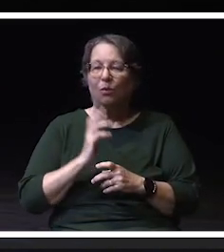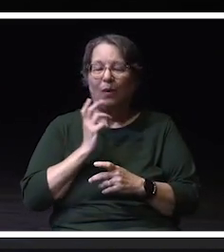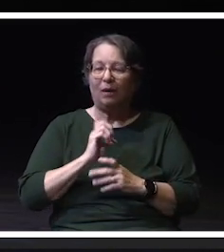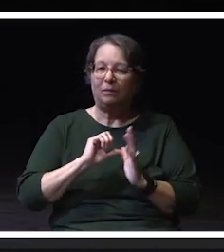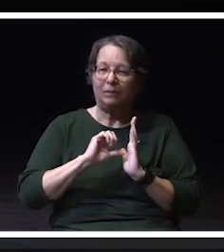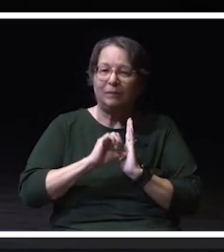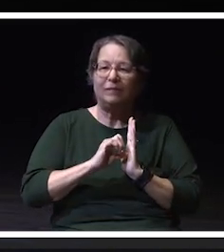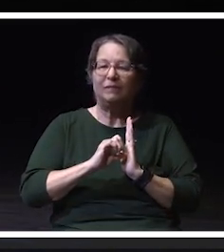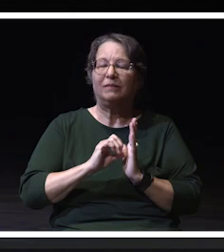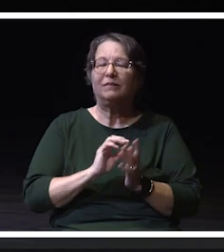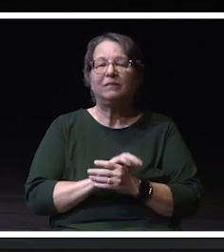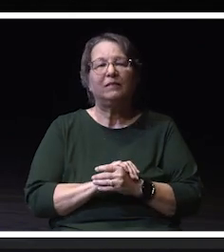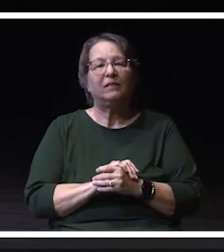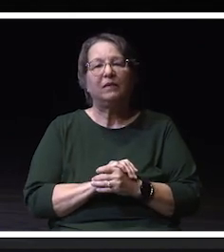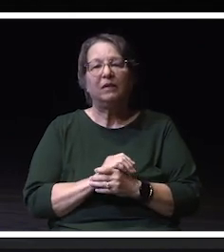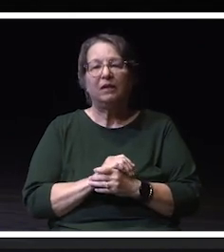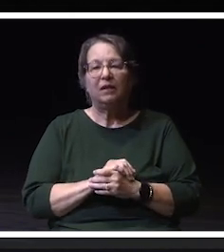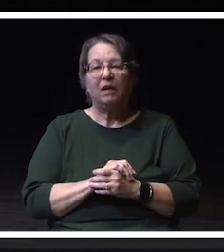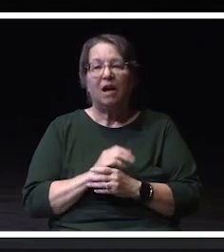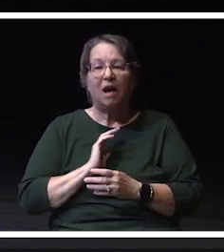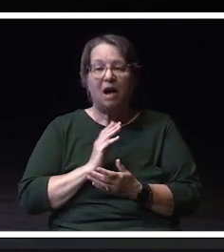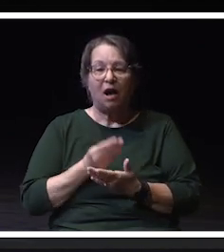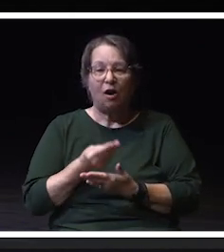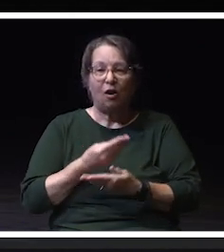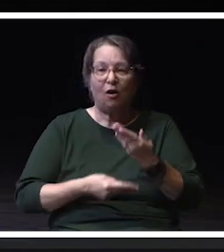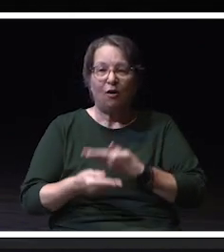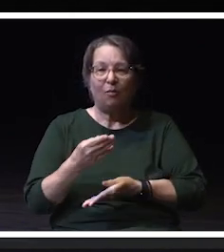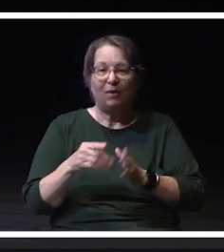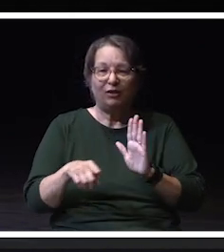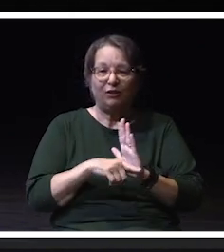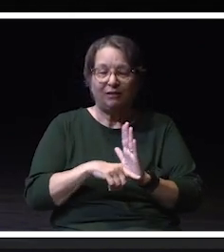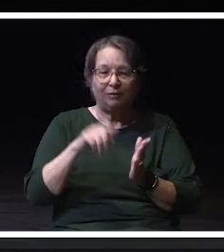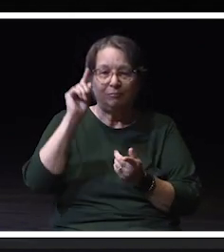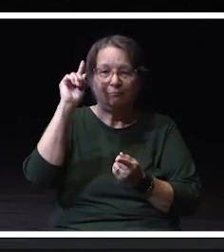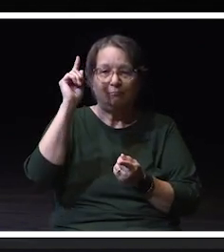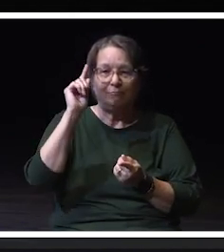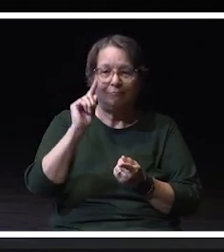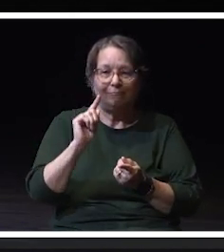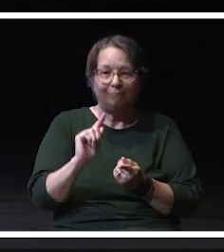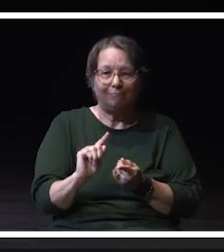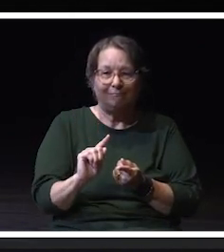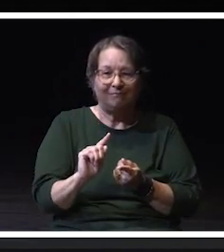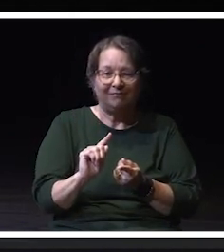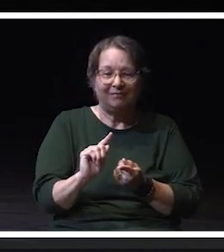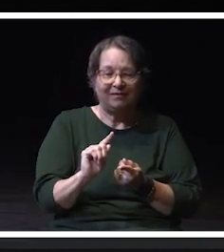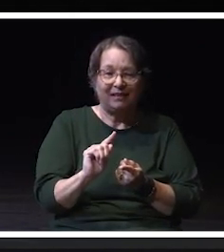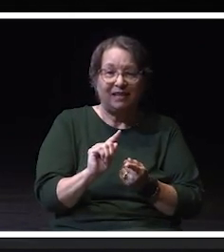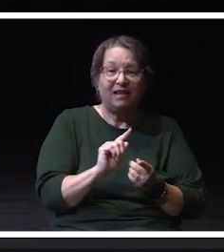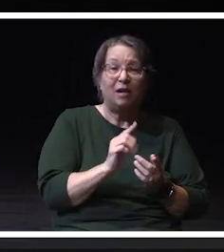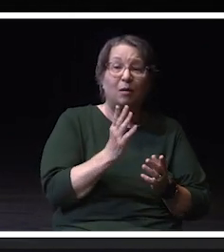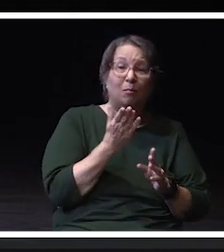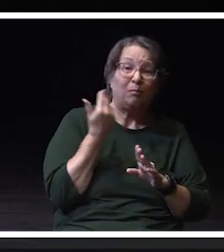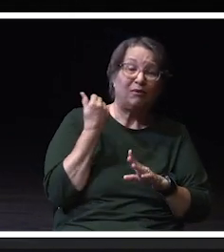We have reduced our budgeted structural deficit from our initial $8.9 million